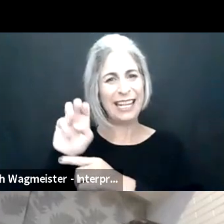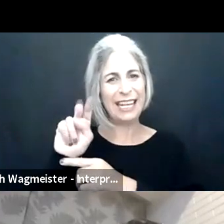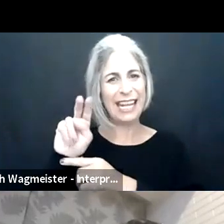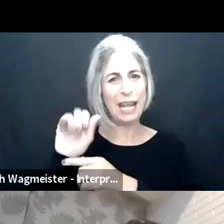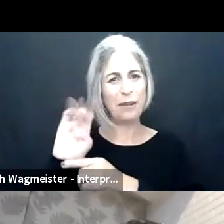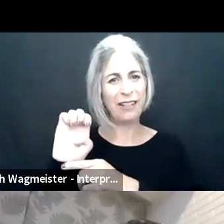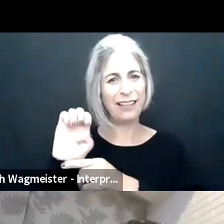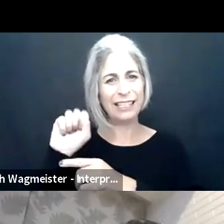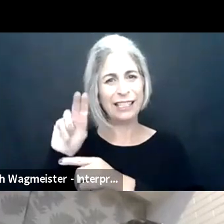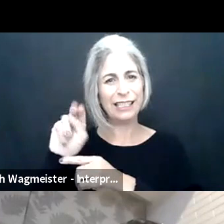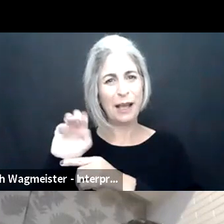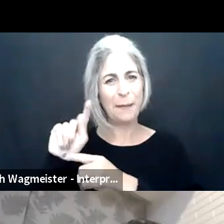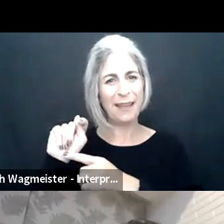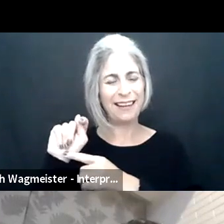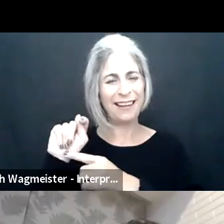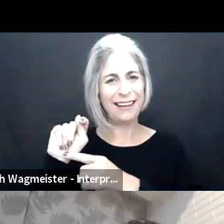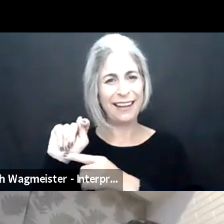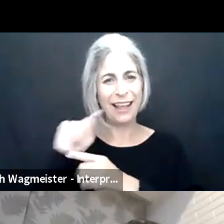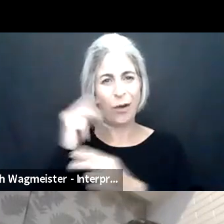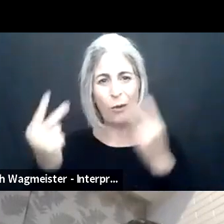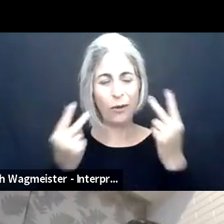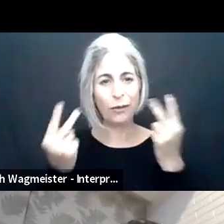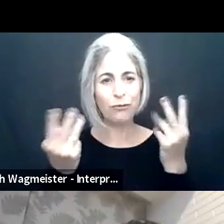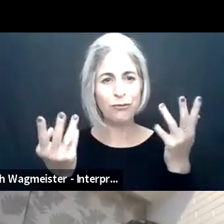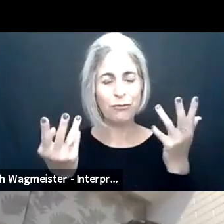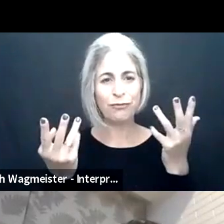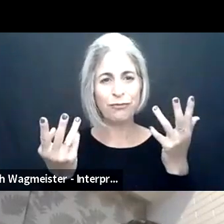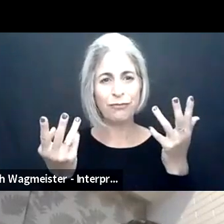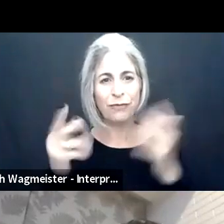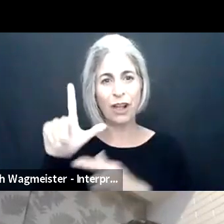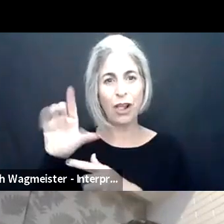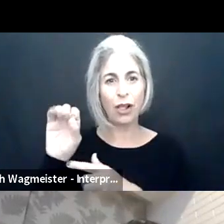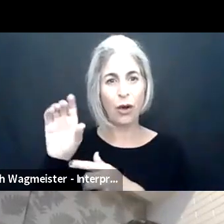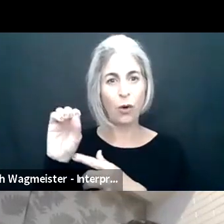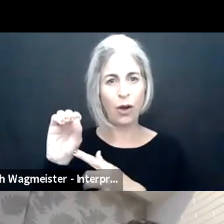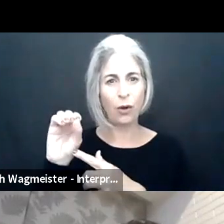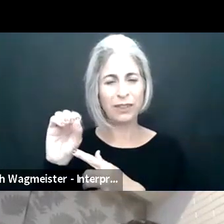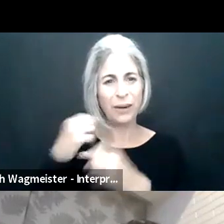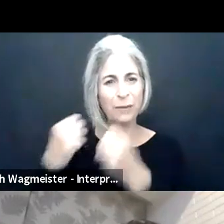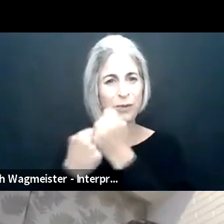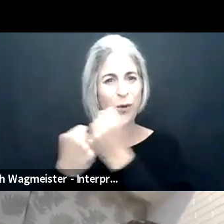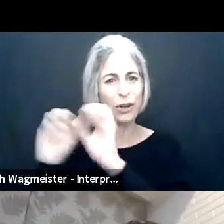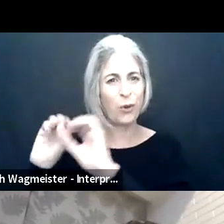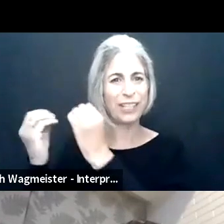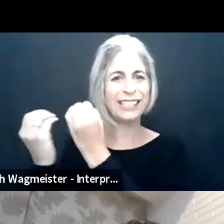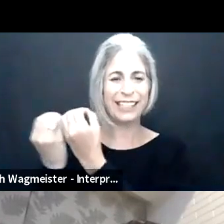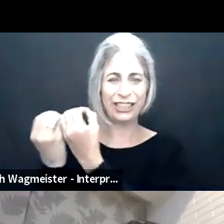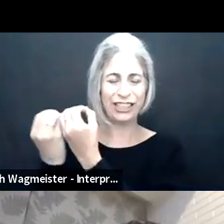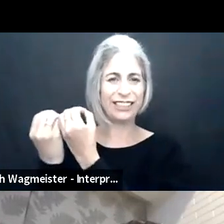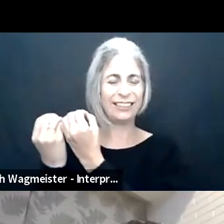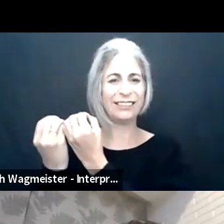Good morning and welcome to the 2021 M-Enabling Summit.